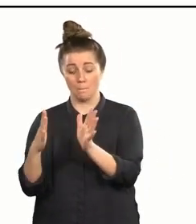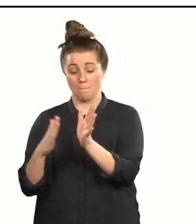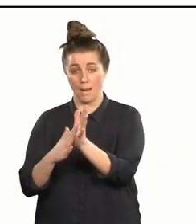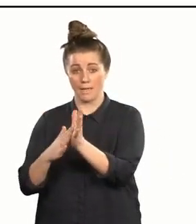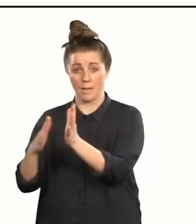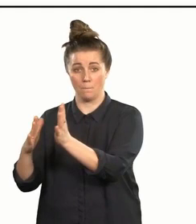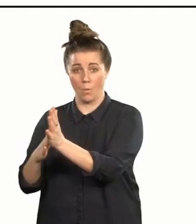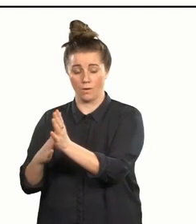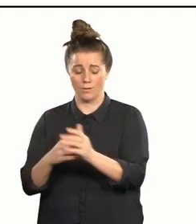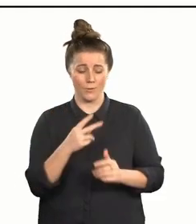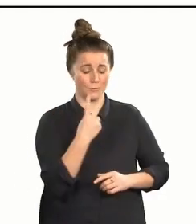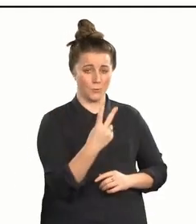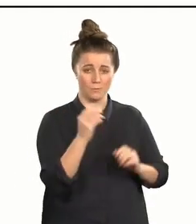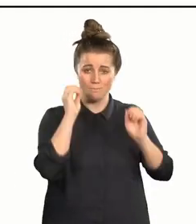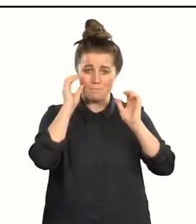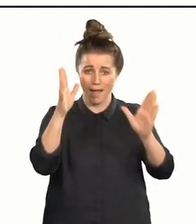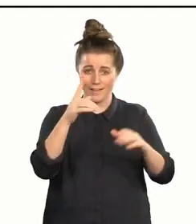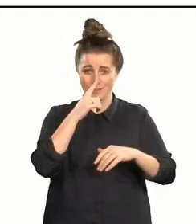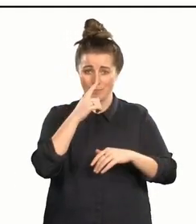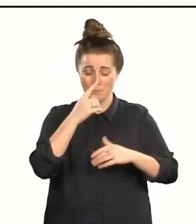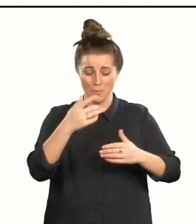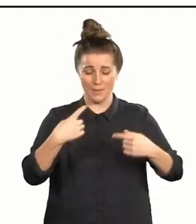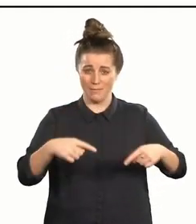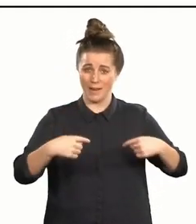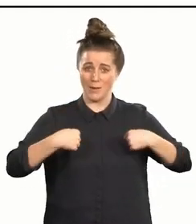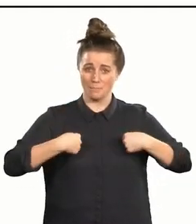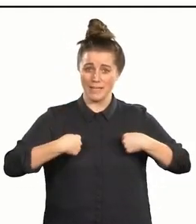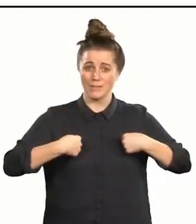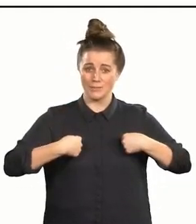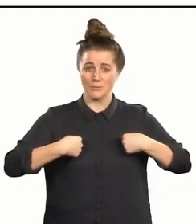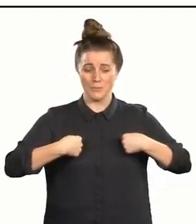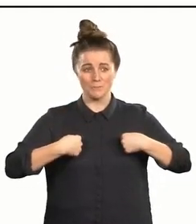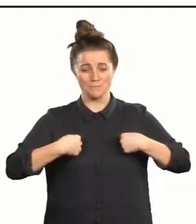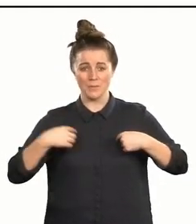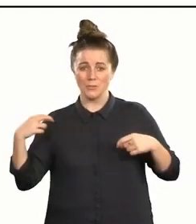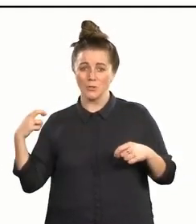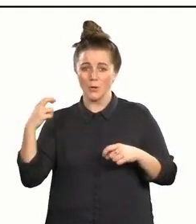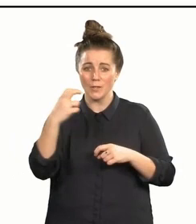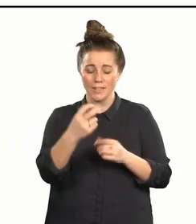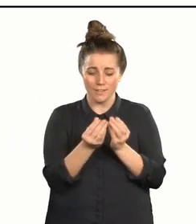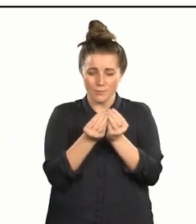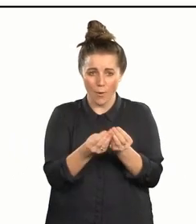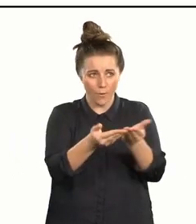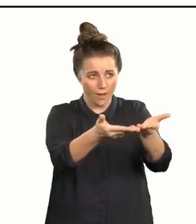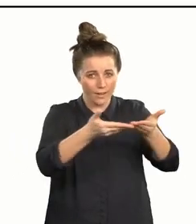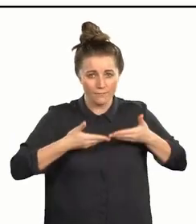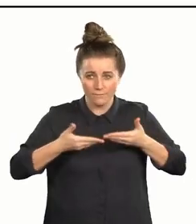two of my superheroes that have allowed me to take my journey, to take the taonga — gifts — that they have given me,